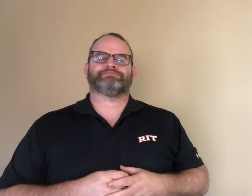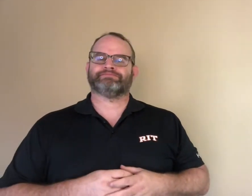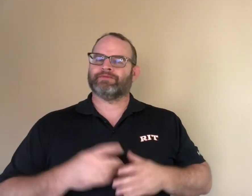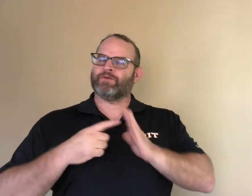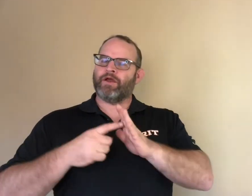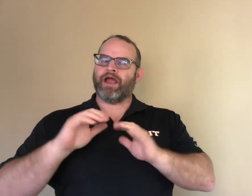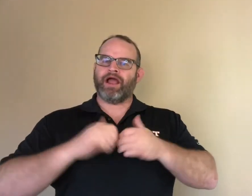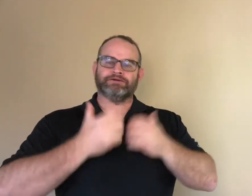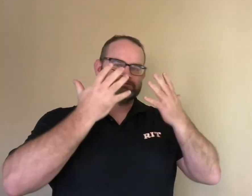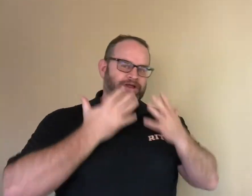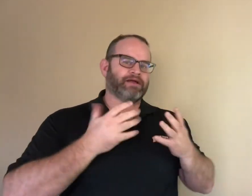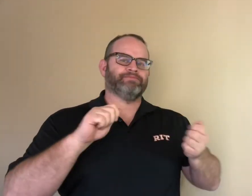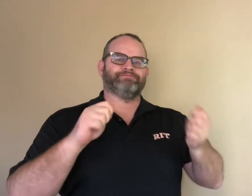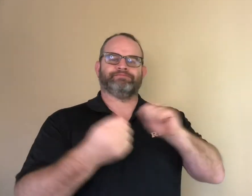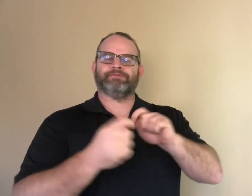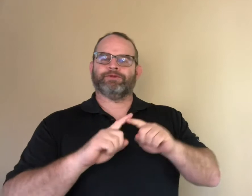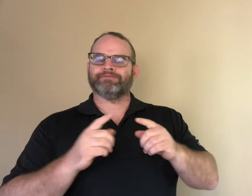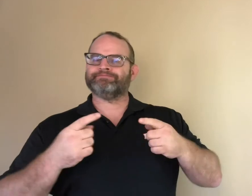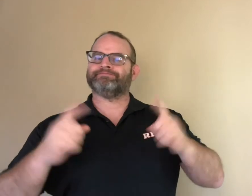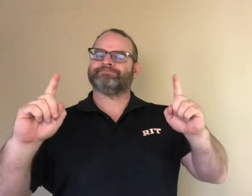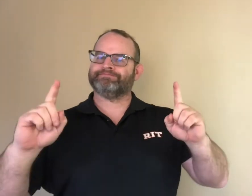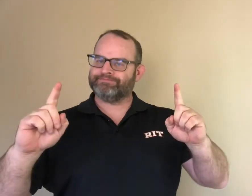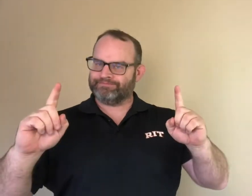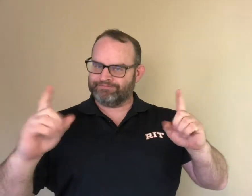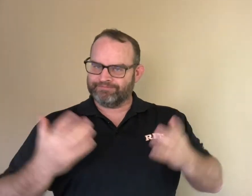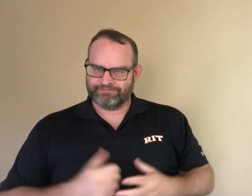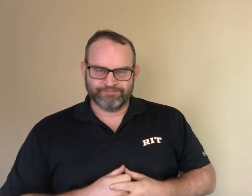If the deaf character is sad, it is important to show how she solves a problem successfully that she becomes happy.